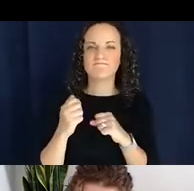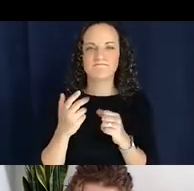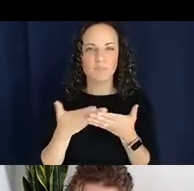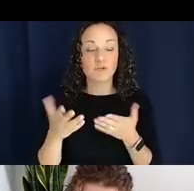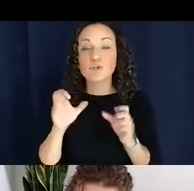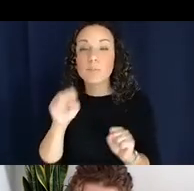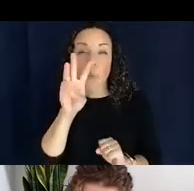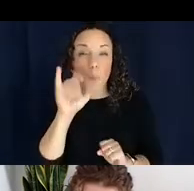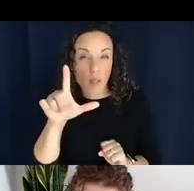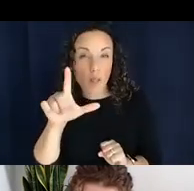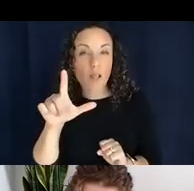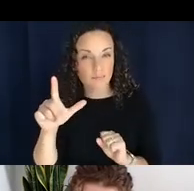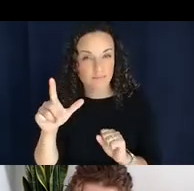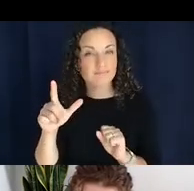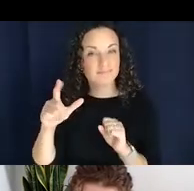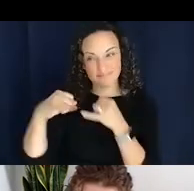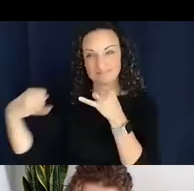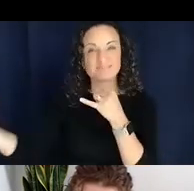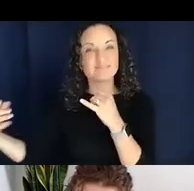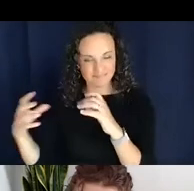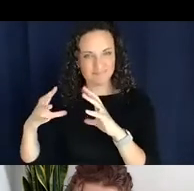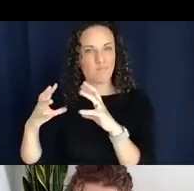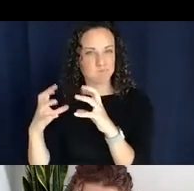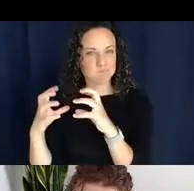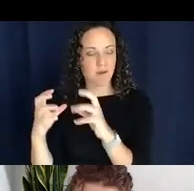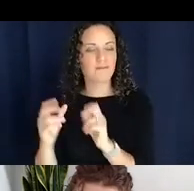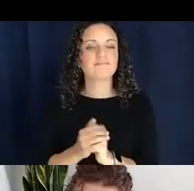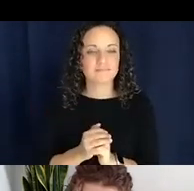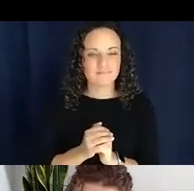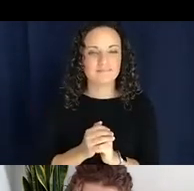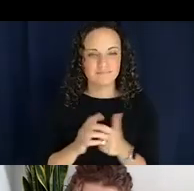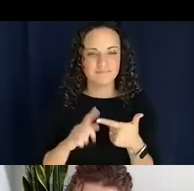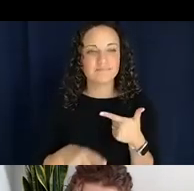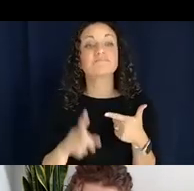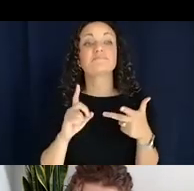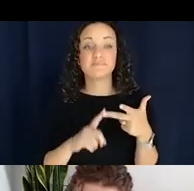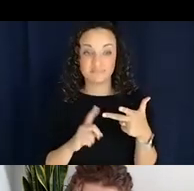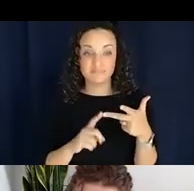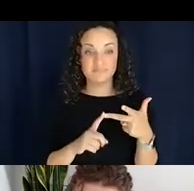if you wanted to include that as an example. And then the bottom example there is Nishkaah,